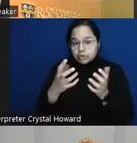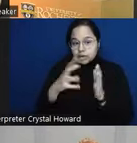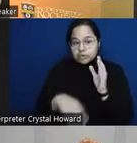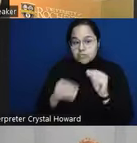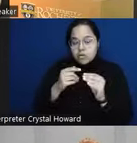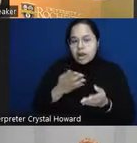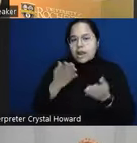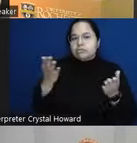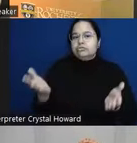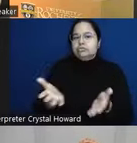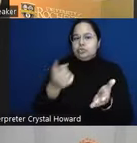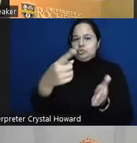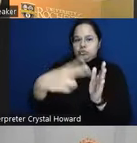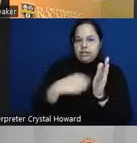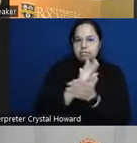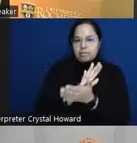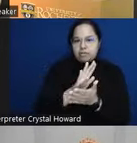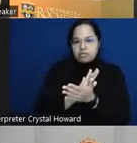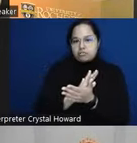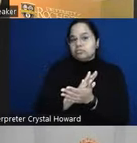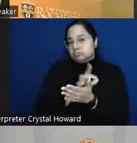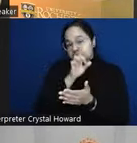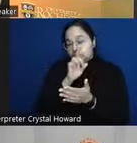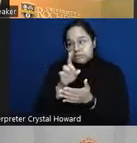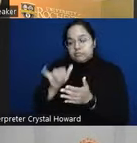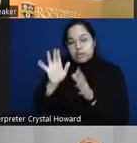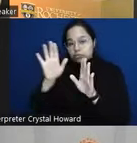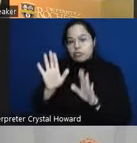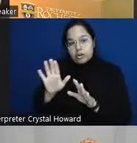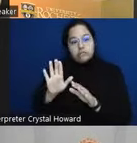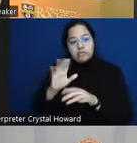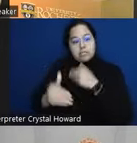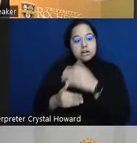will add that it was a wonderful process working with the editor uh in this journal uh and thank